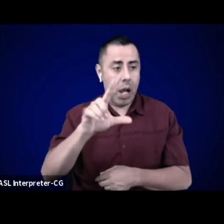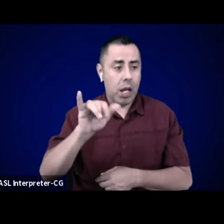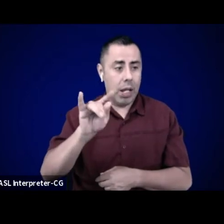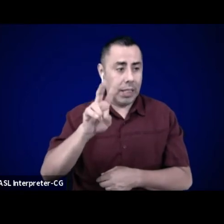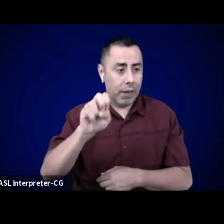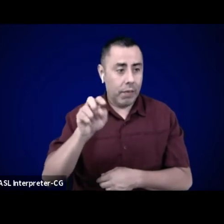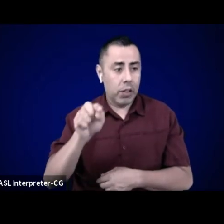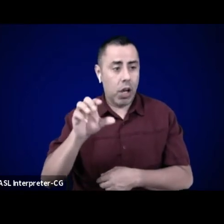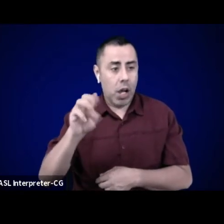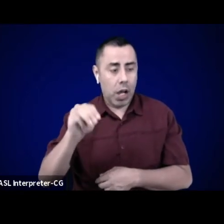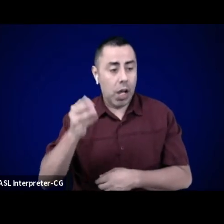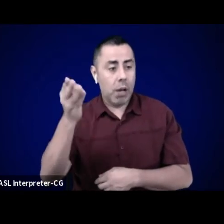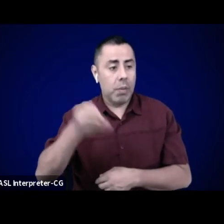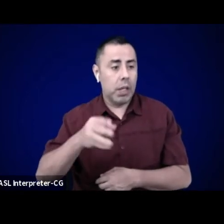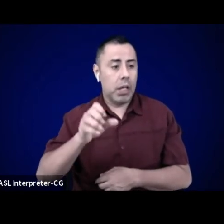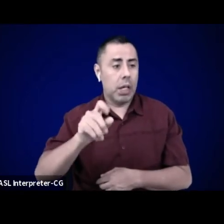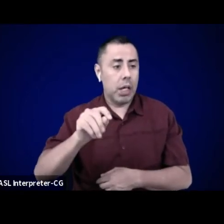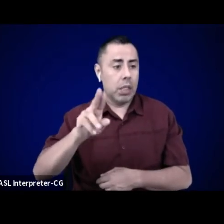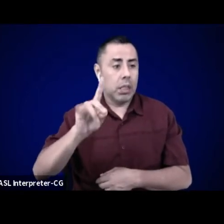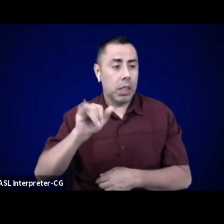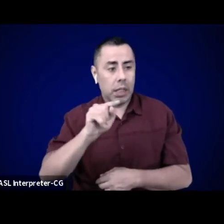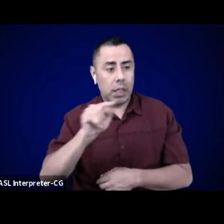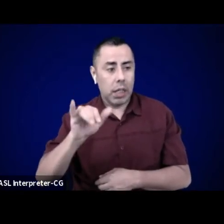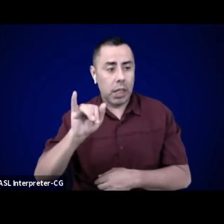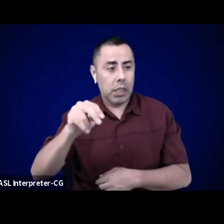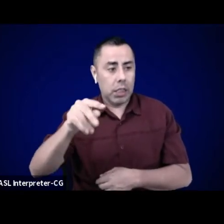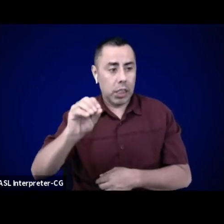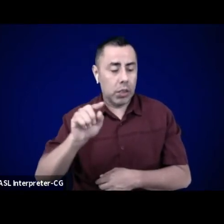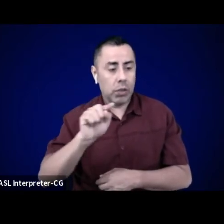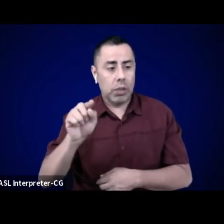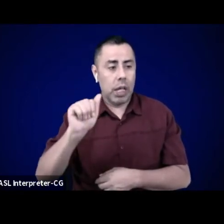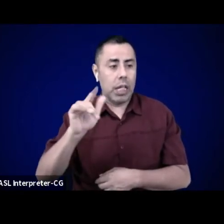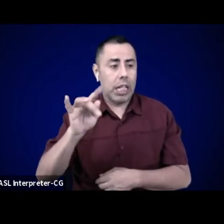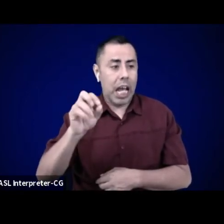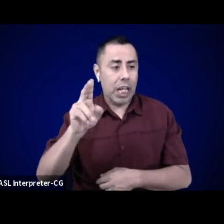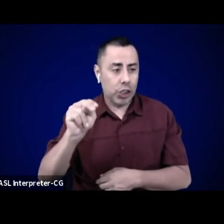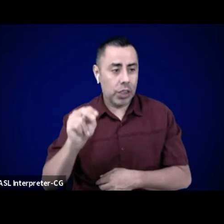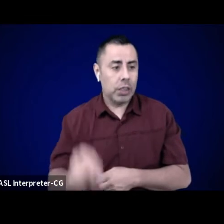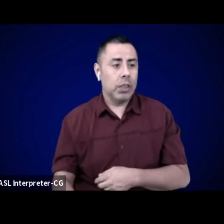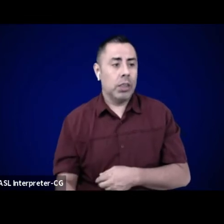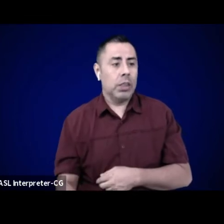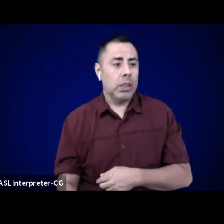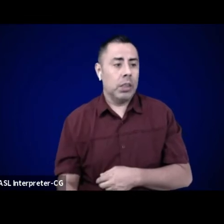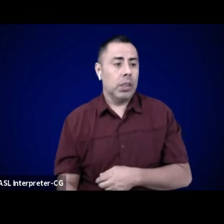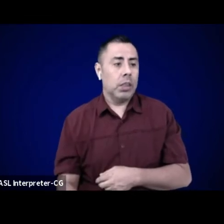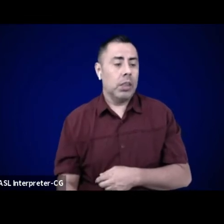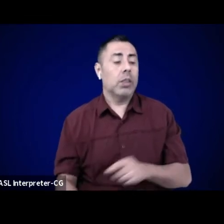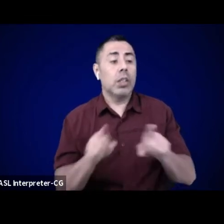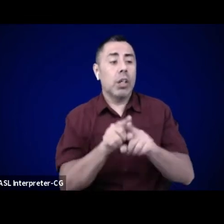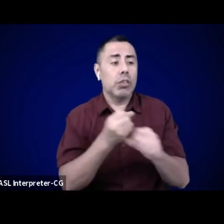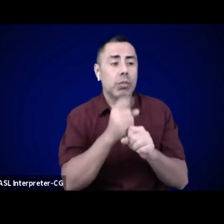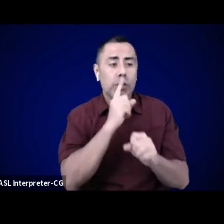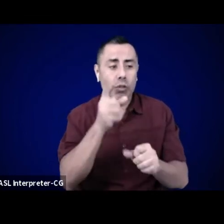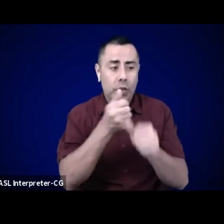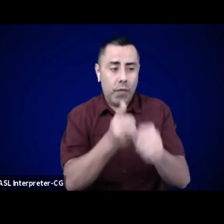And if you're creating, or doodling, taking notes, feeling inspired about what you hear in these sessions, we'd love to see and share your creations.